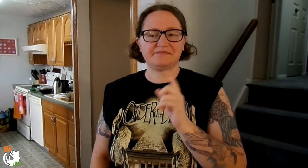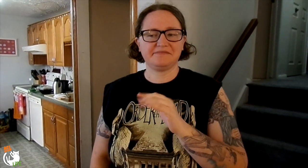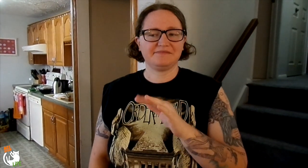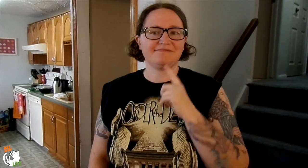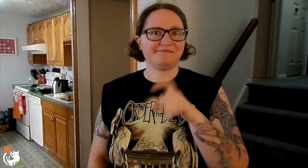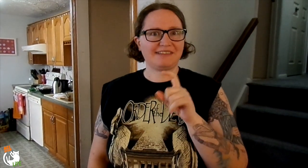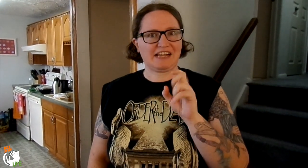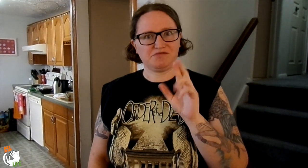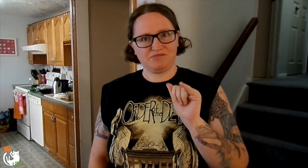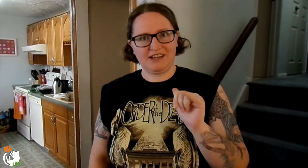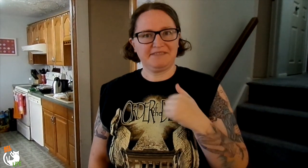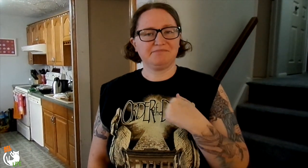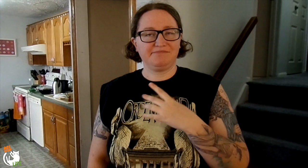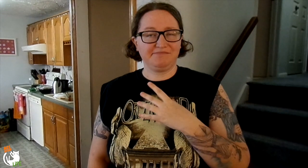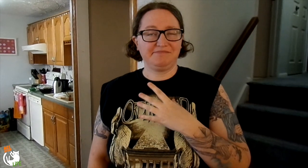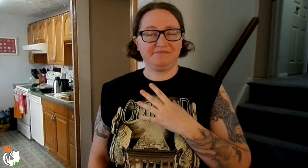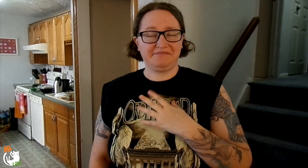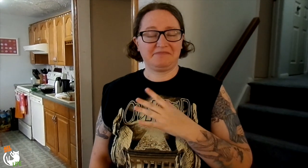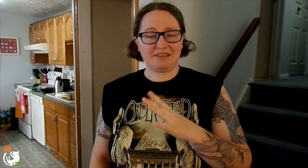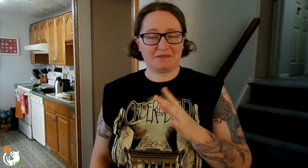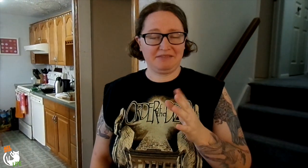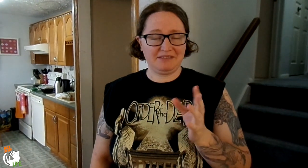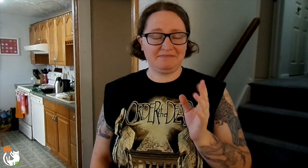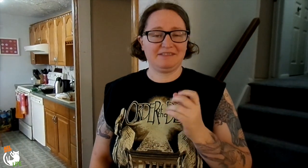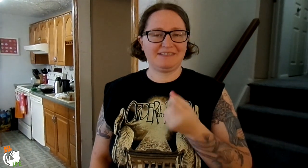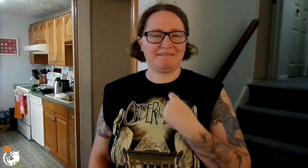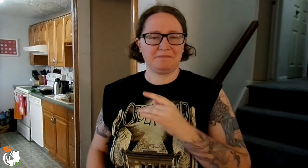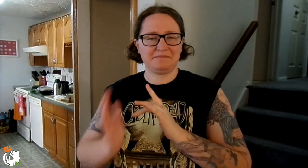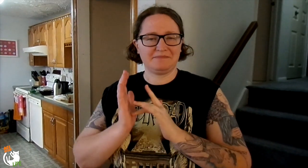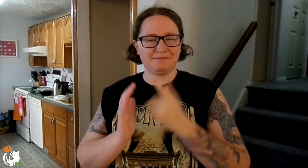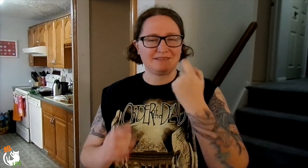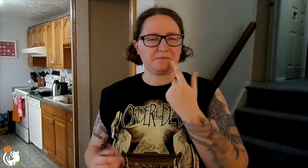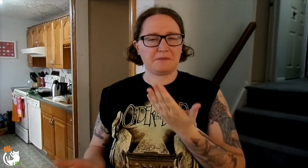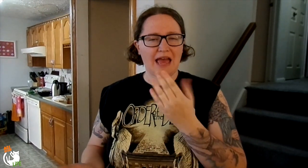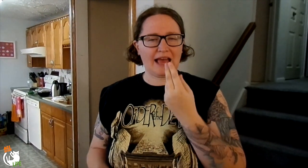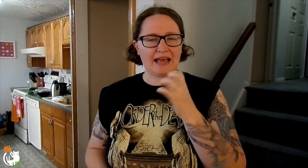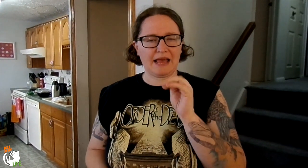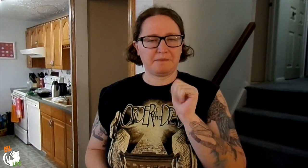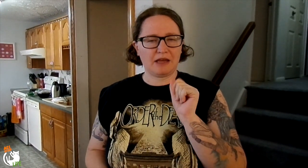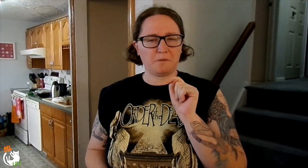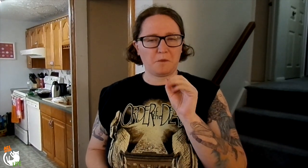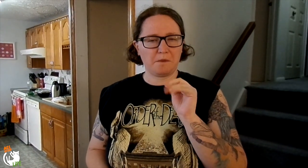and they said I have to get an x-ray. So I did all of that, blah, blah, blah. Gave me some medicine because he said it